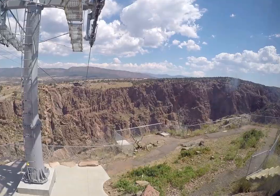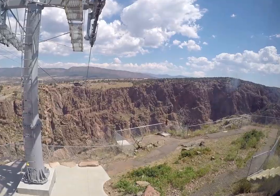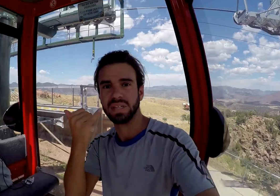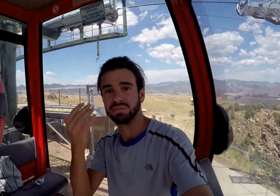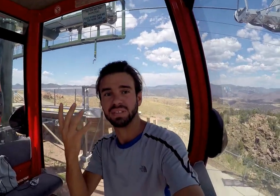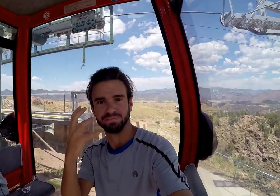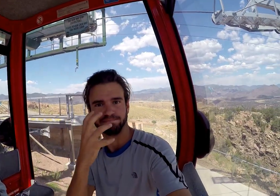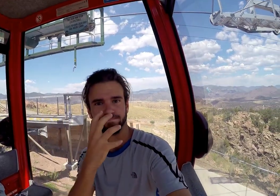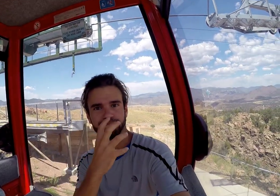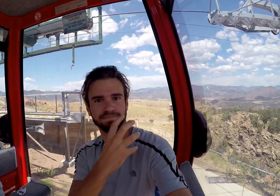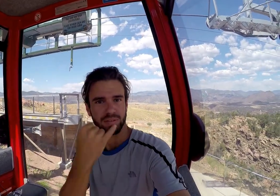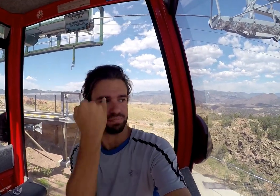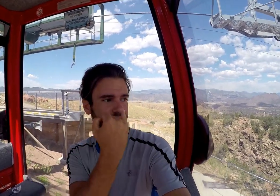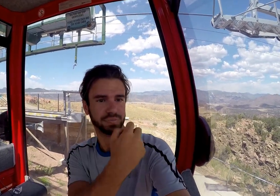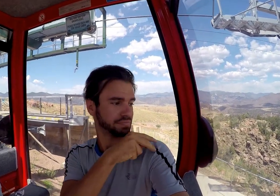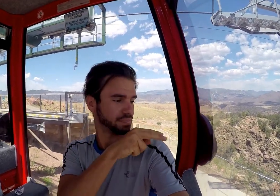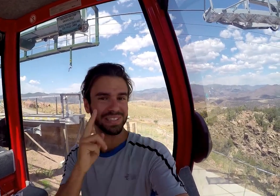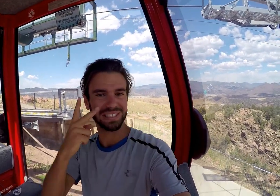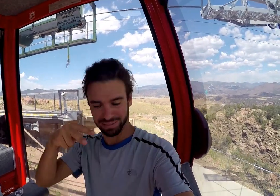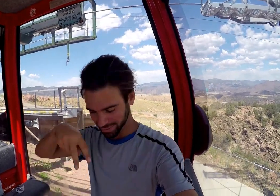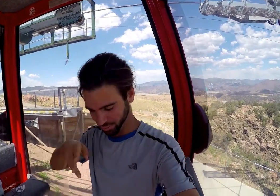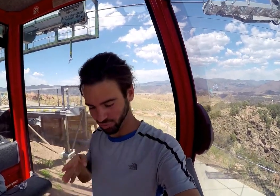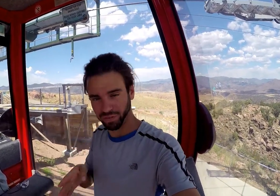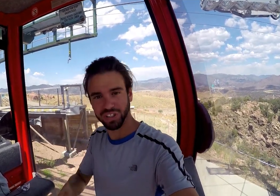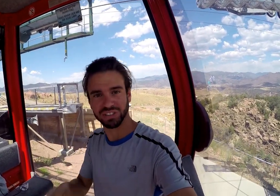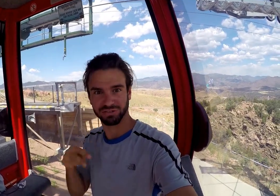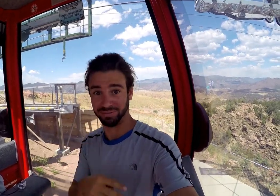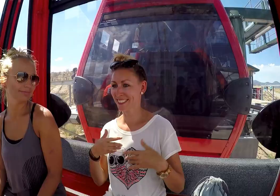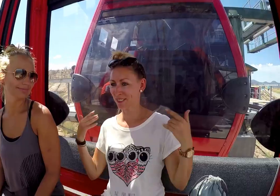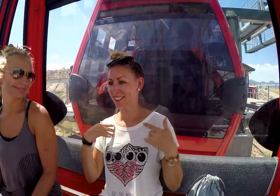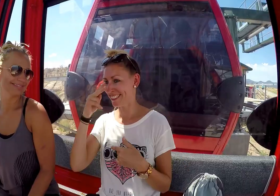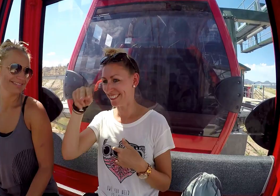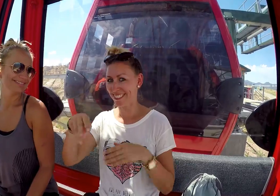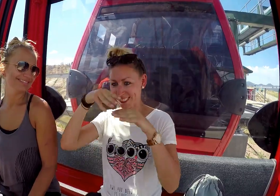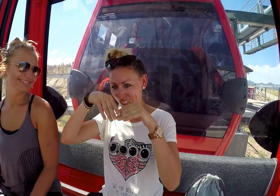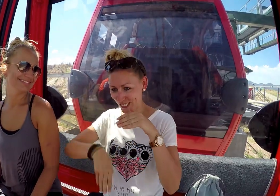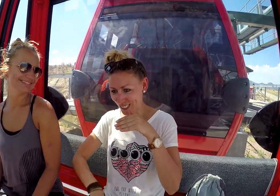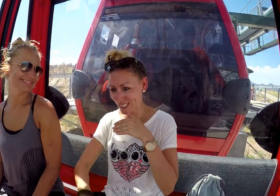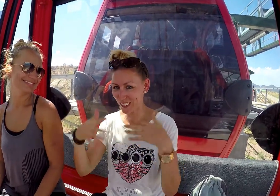Now we're taking a ride across the gorge! We'll see river! I'm excited about seeing river!